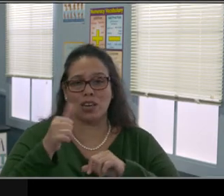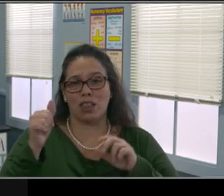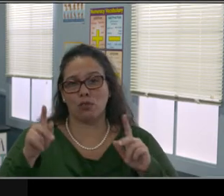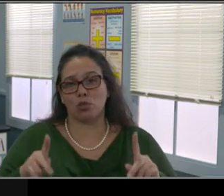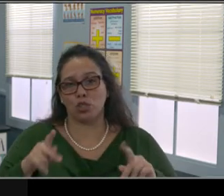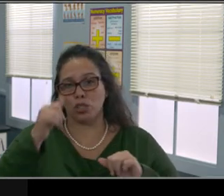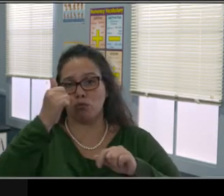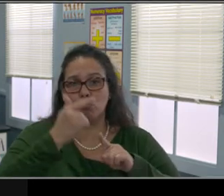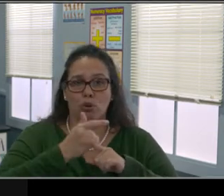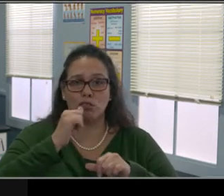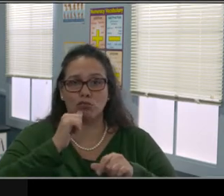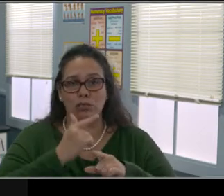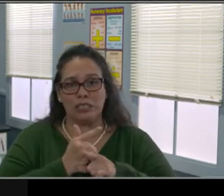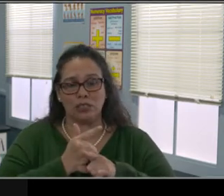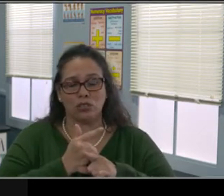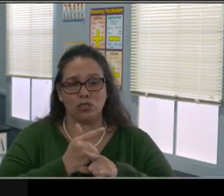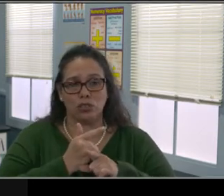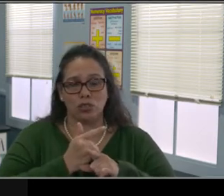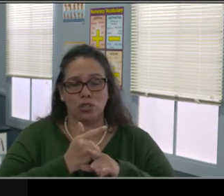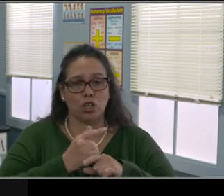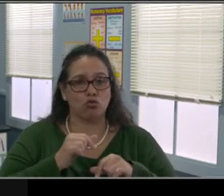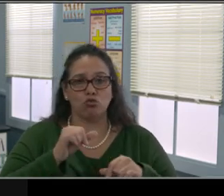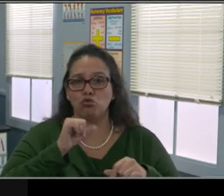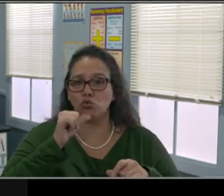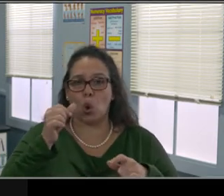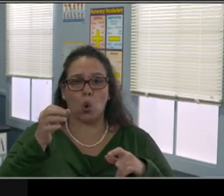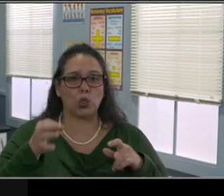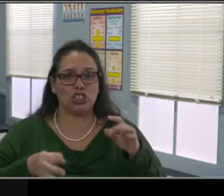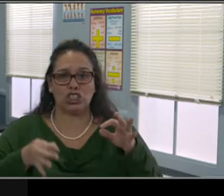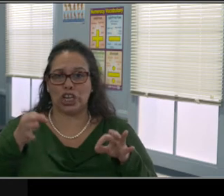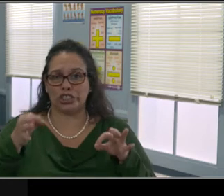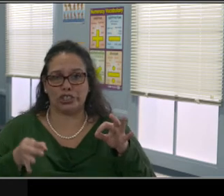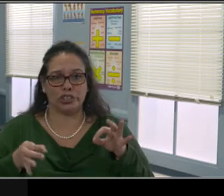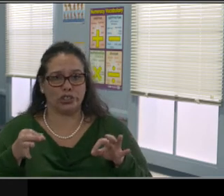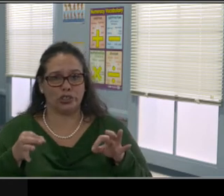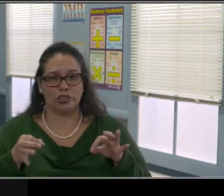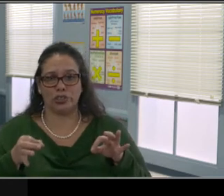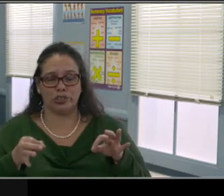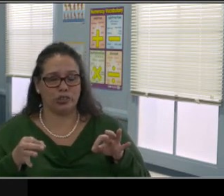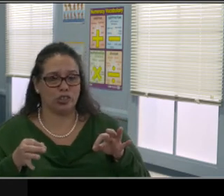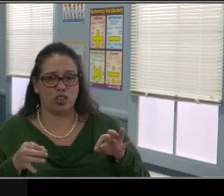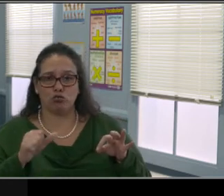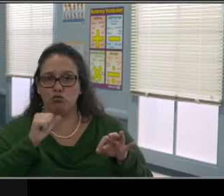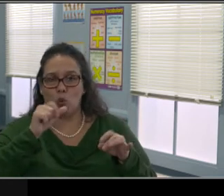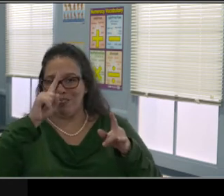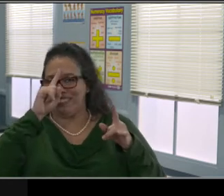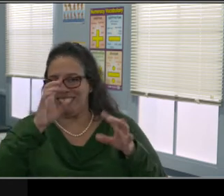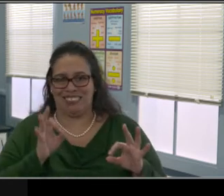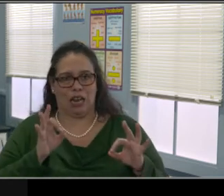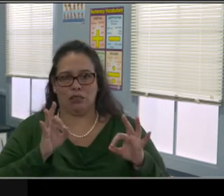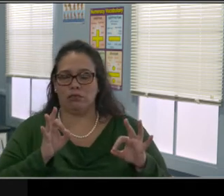on subject and listen, truly listen to them, okay? Next slide.